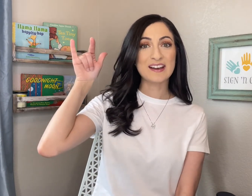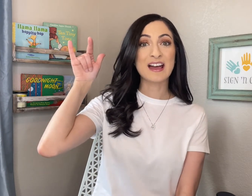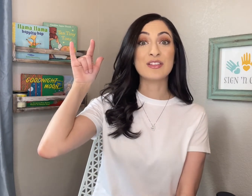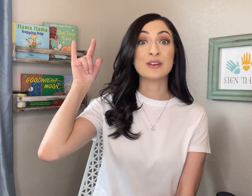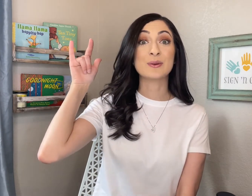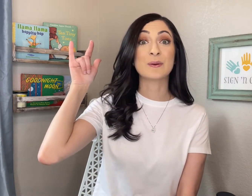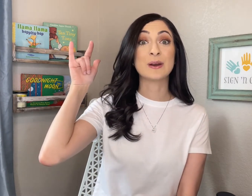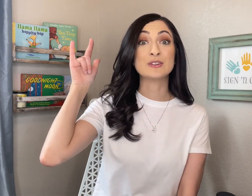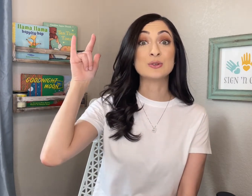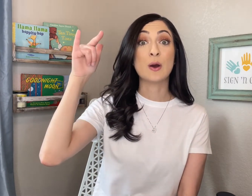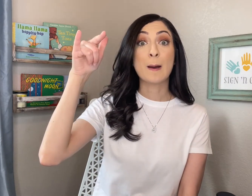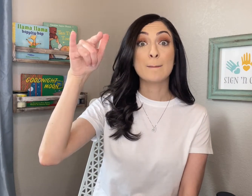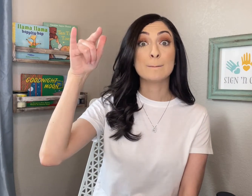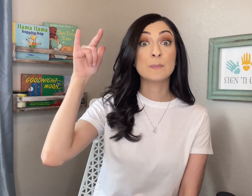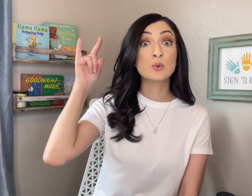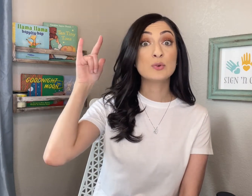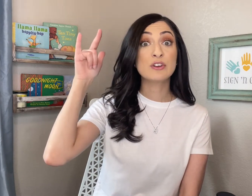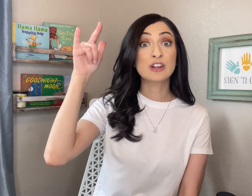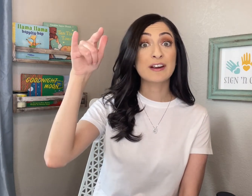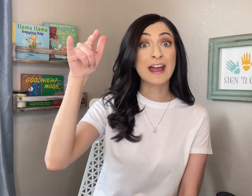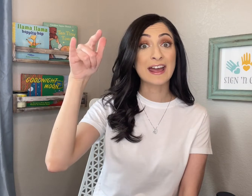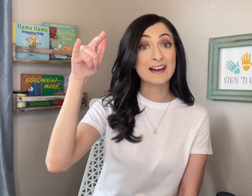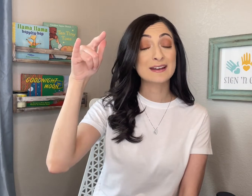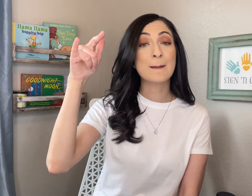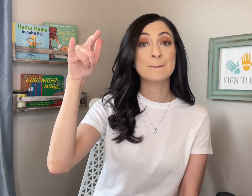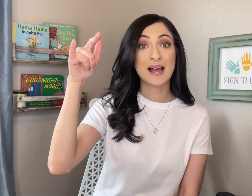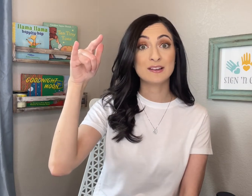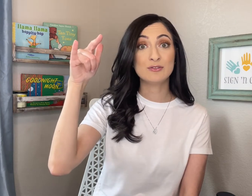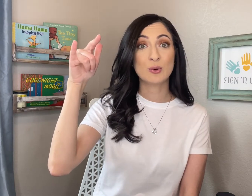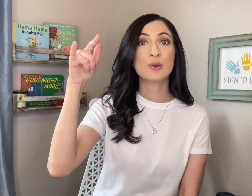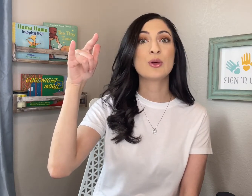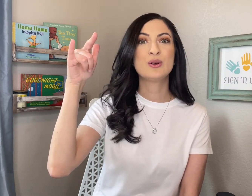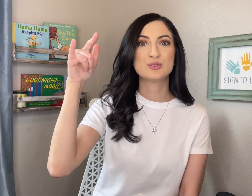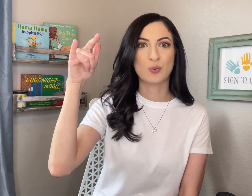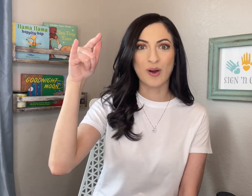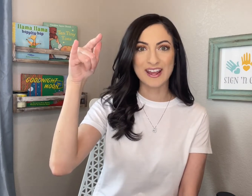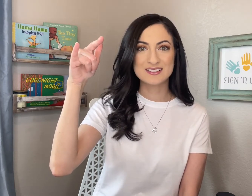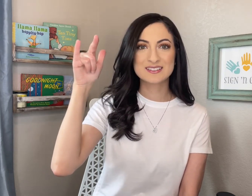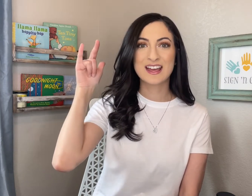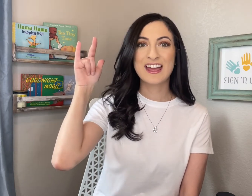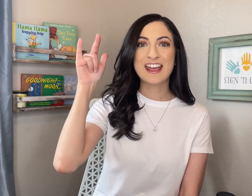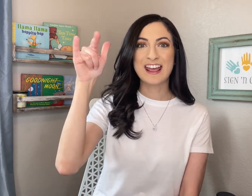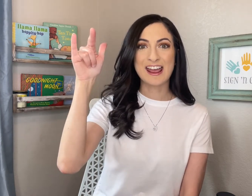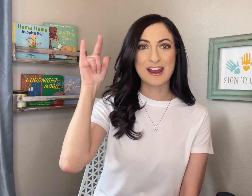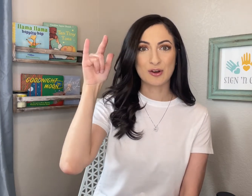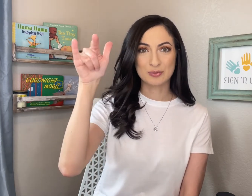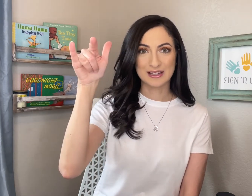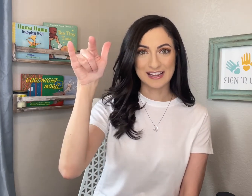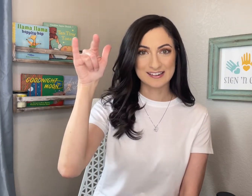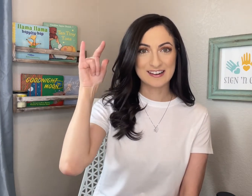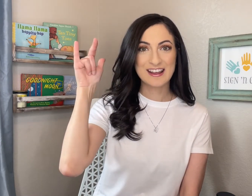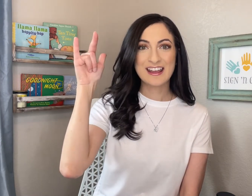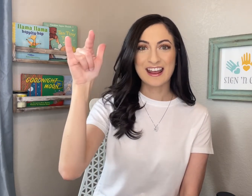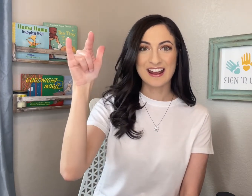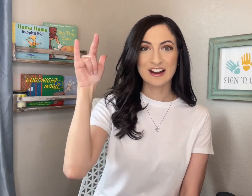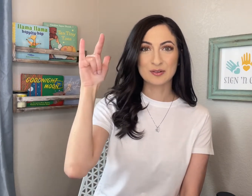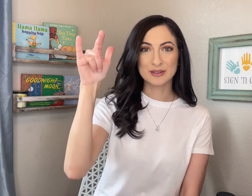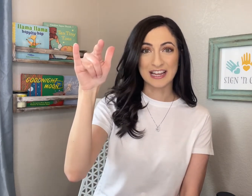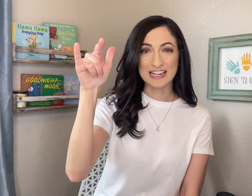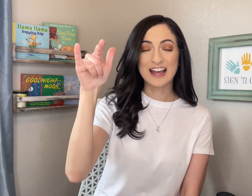and then you're going to move your hand back and forth twice. AIRPLANE. AIRPLANE.